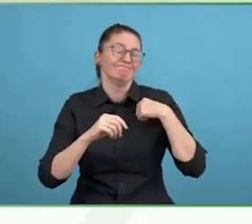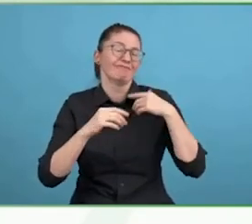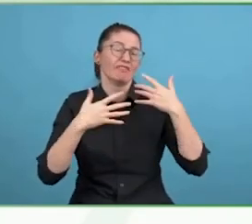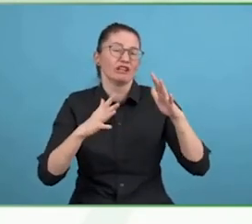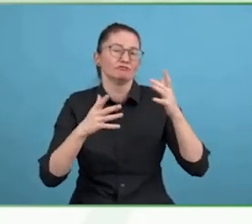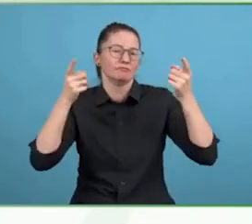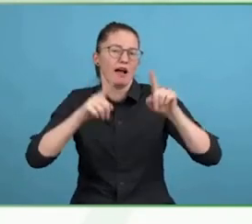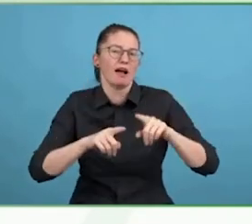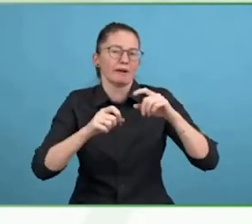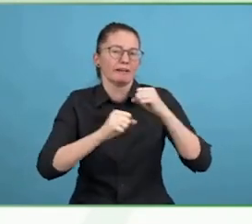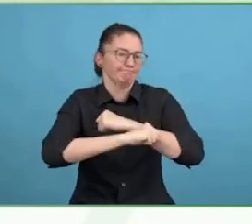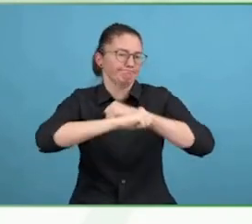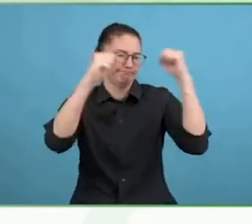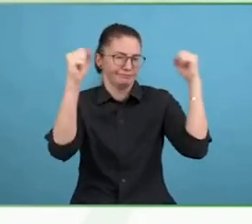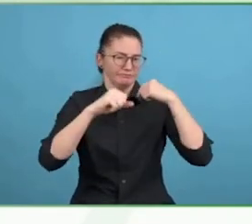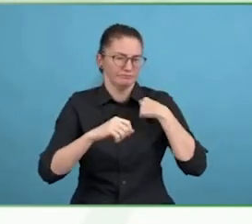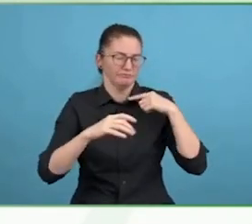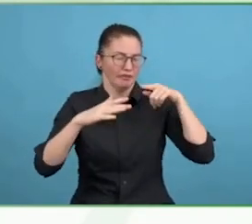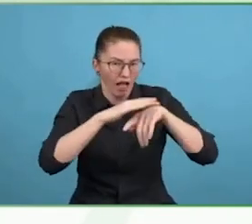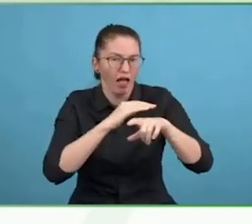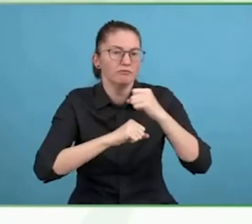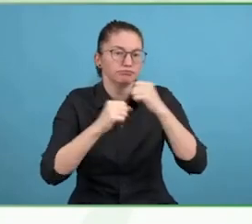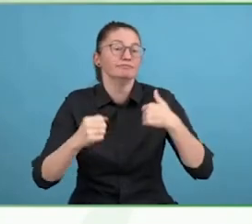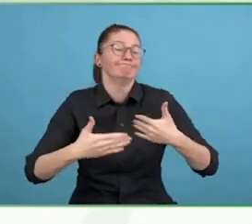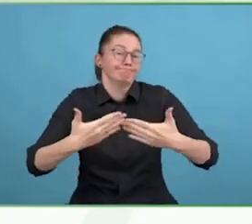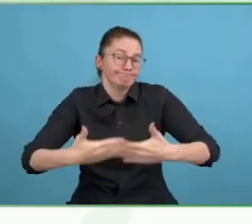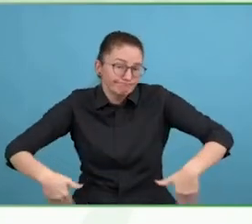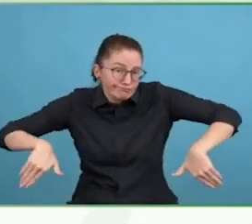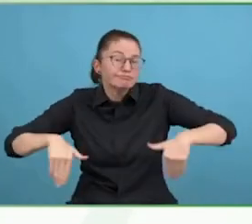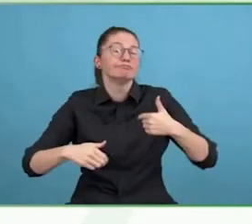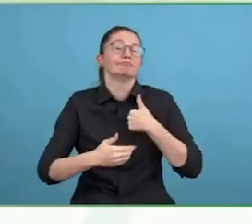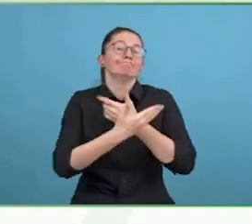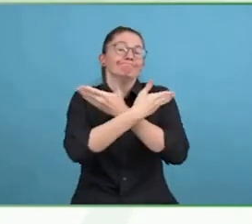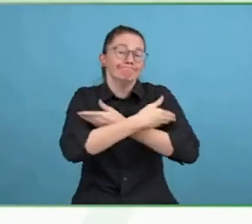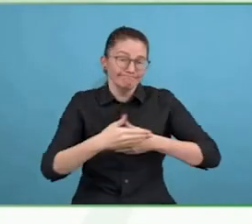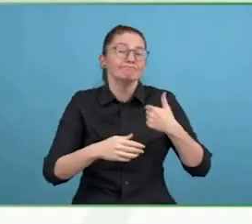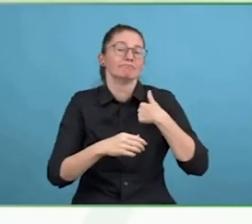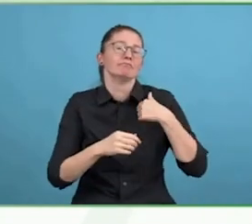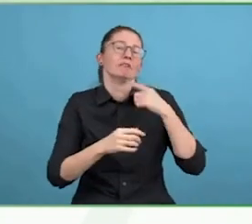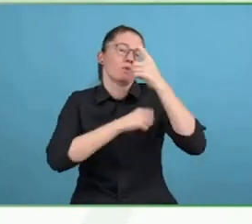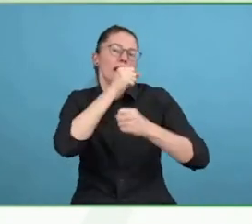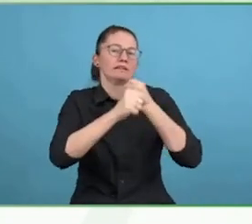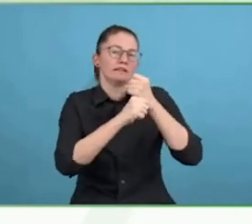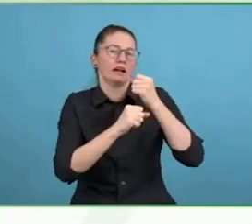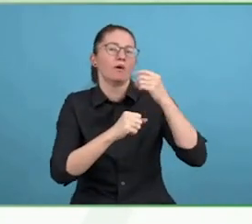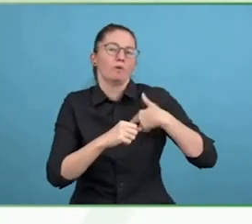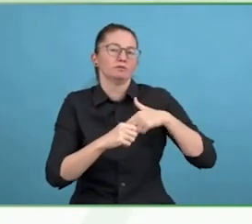because I understand the story better than most. That is really very good background.